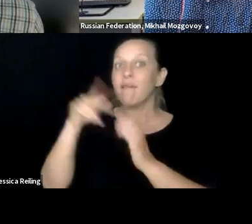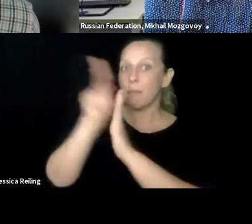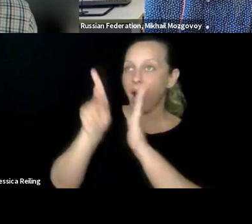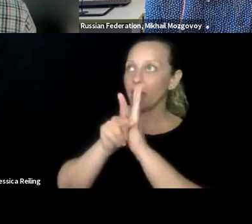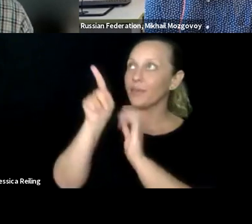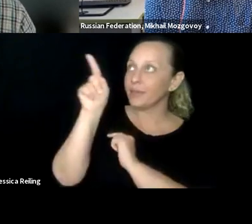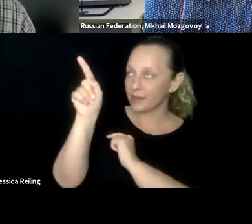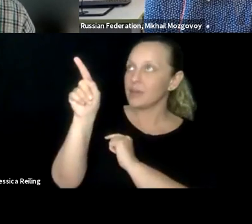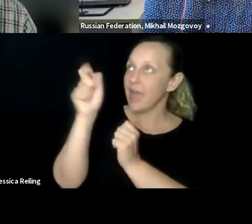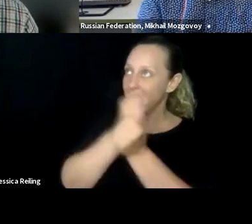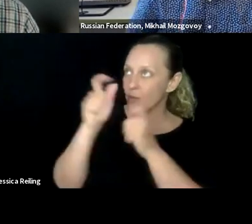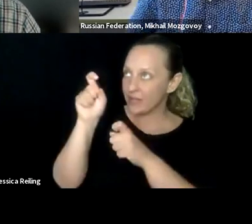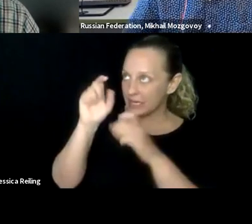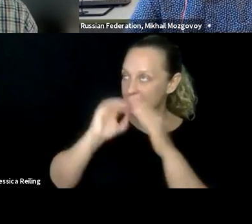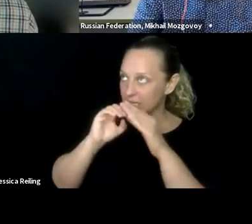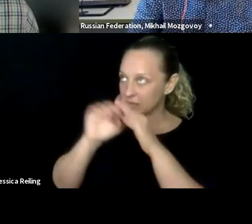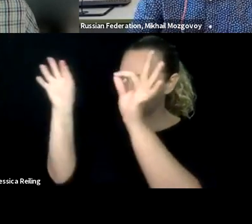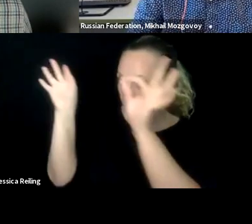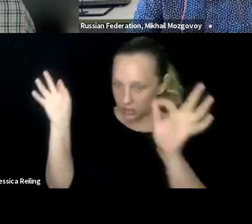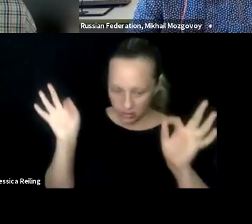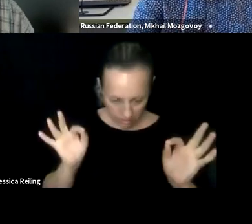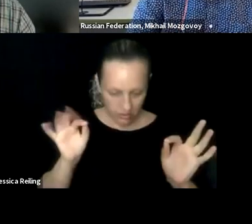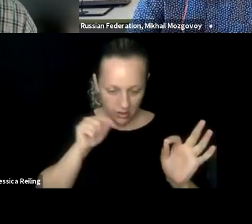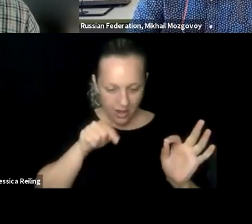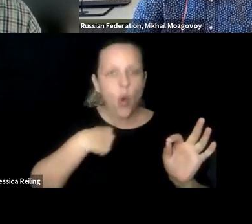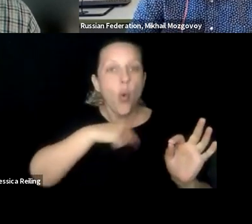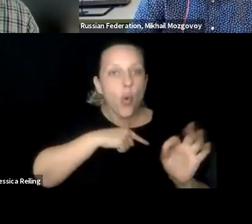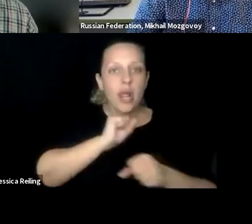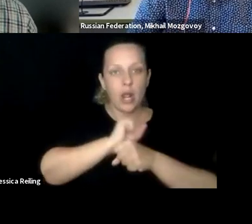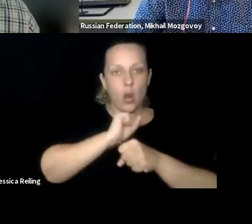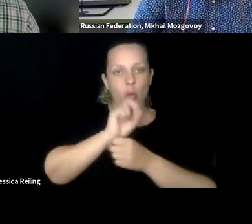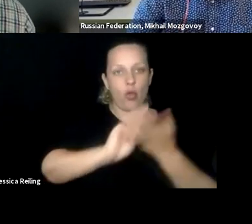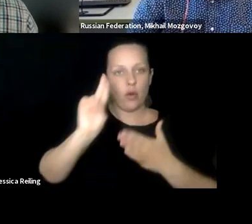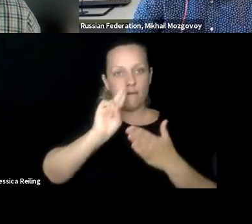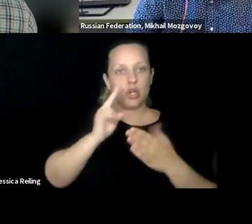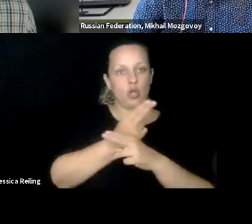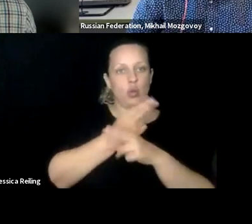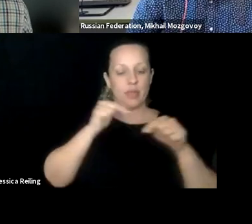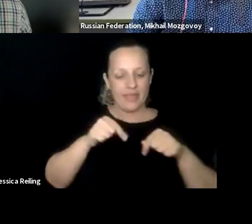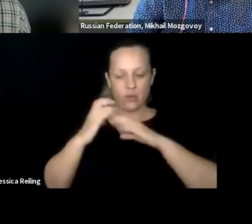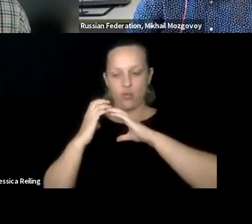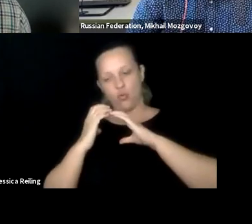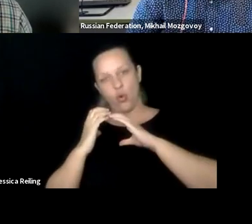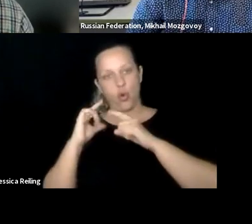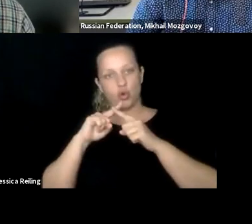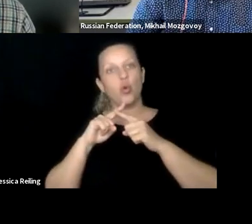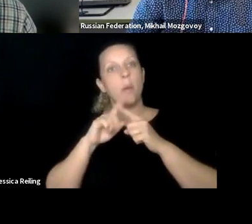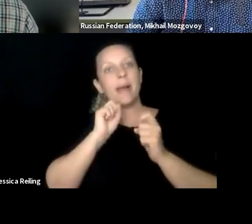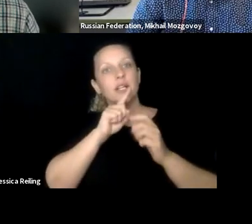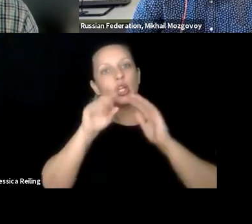play." When we talk about our policy, we say yes, there's a policy that says everything needs to be accessible, but